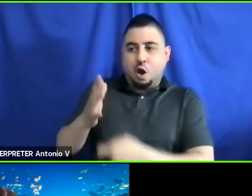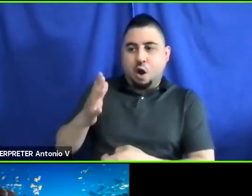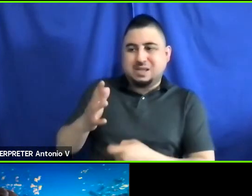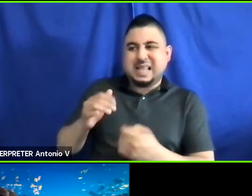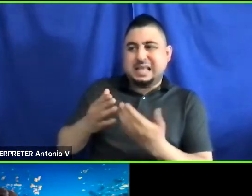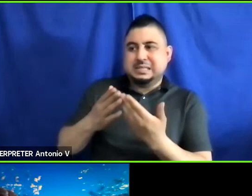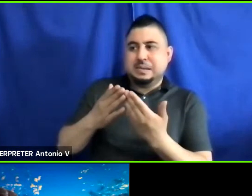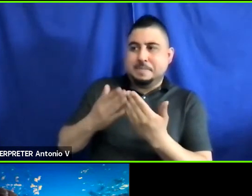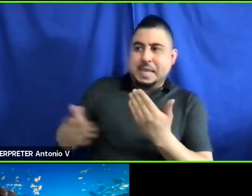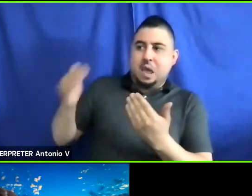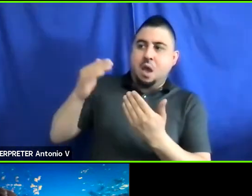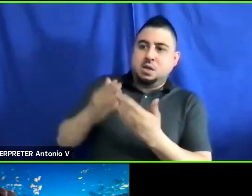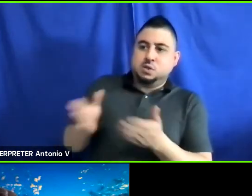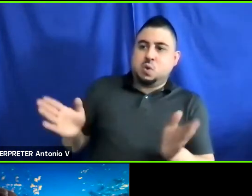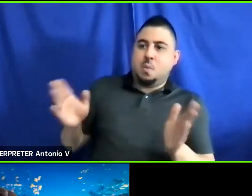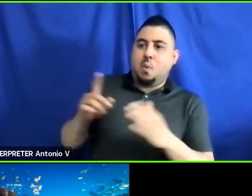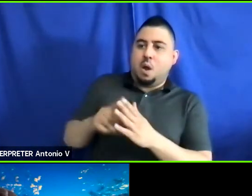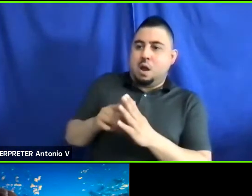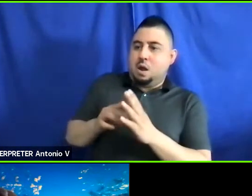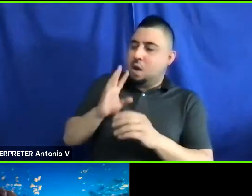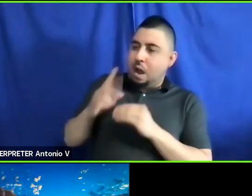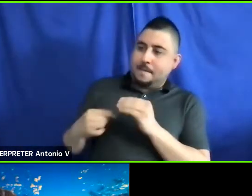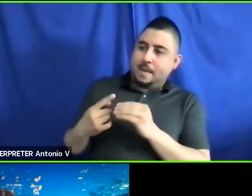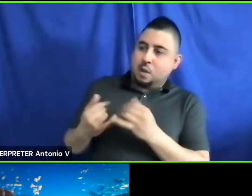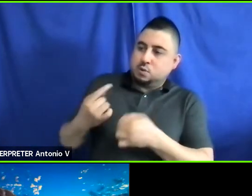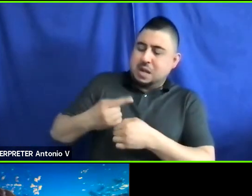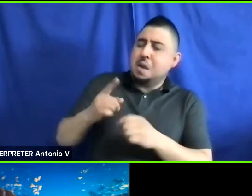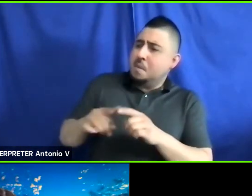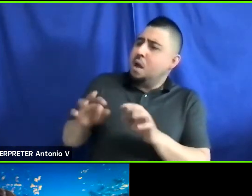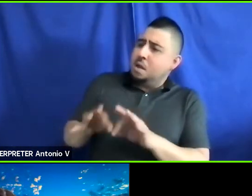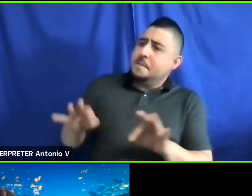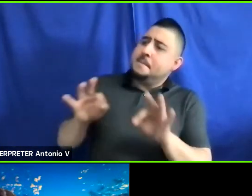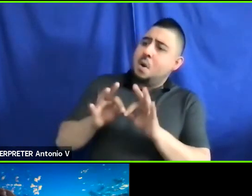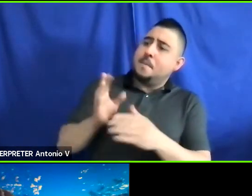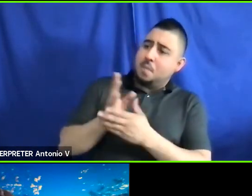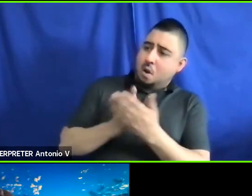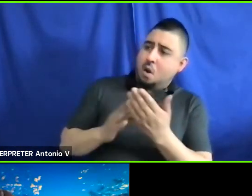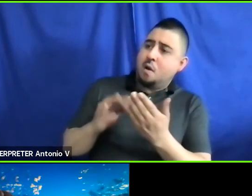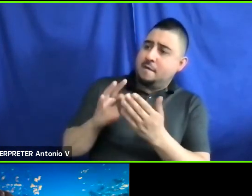what we are talking about today but I do think it is a critical and, it is critically important